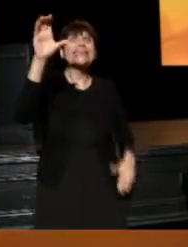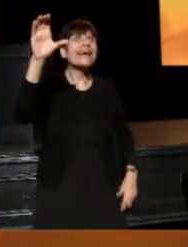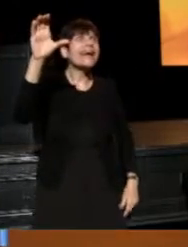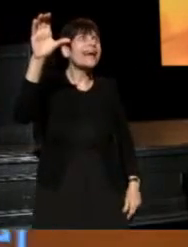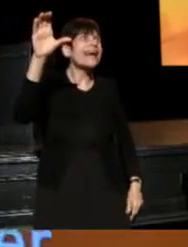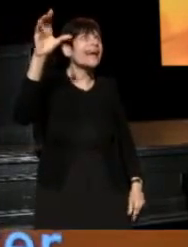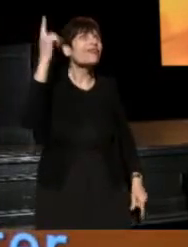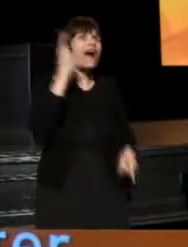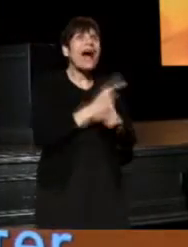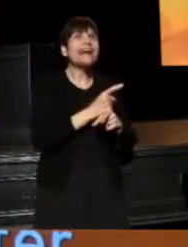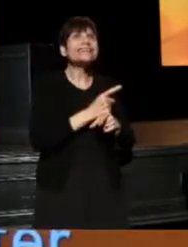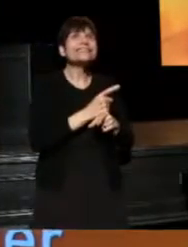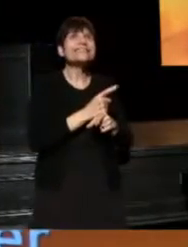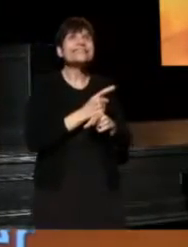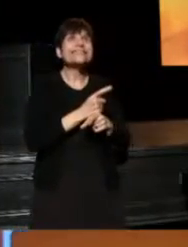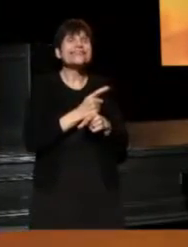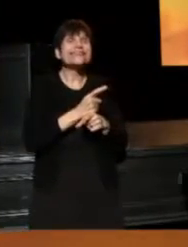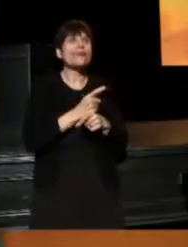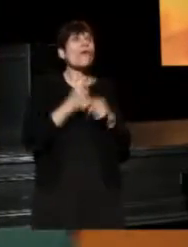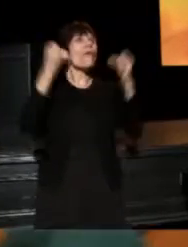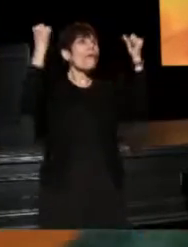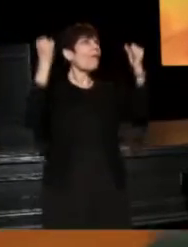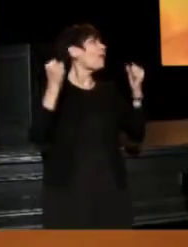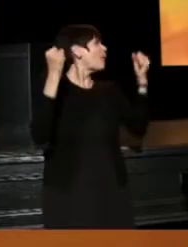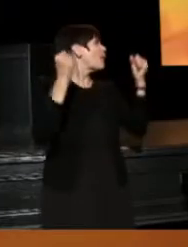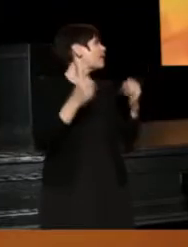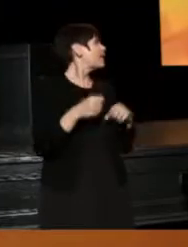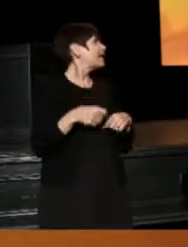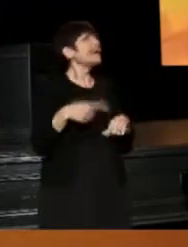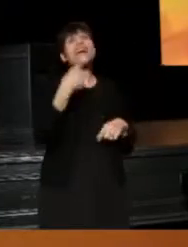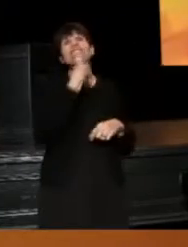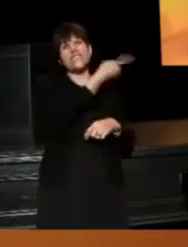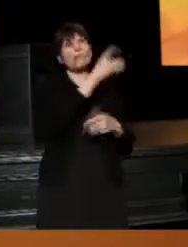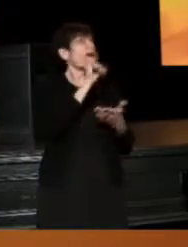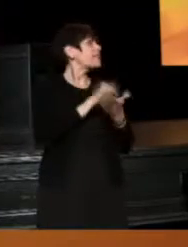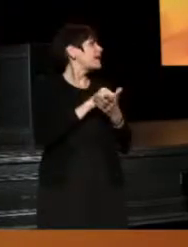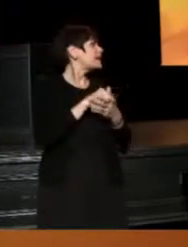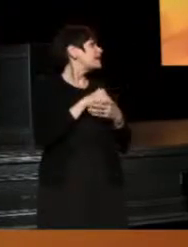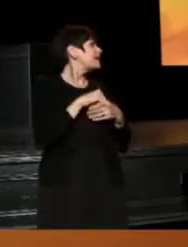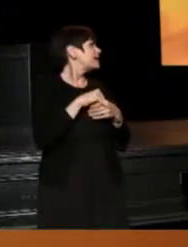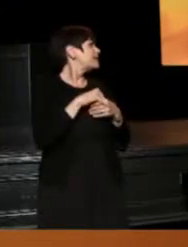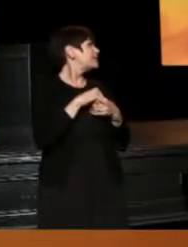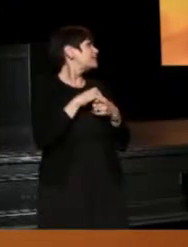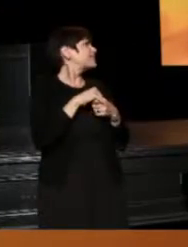So, I'll leave the stage. (Michael) So, I'm not going anywhere.